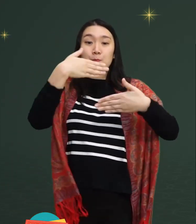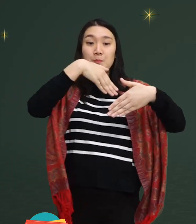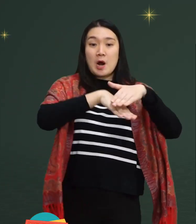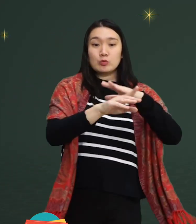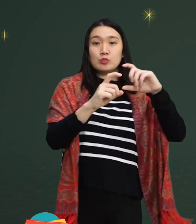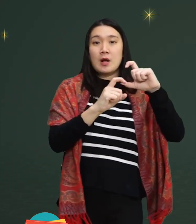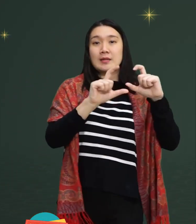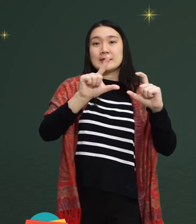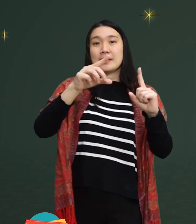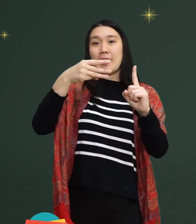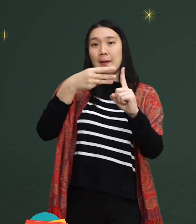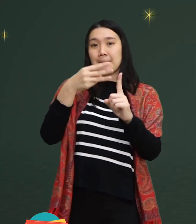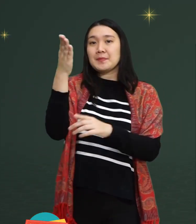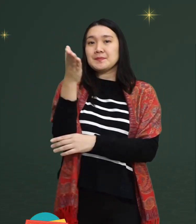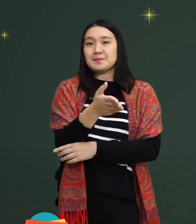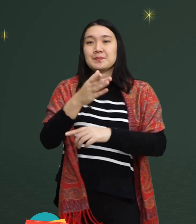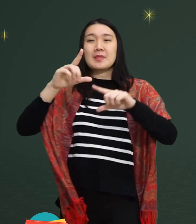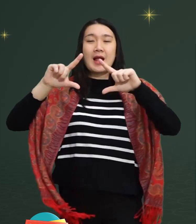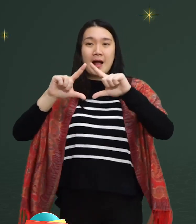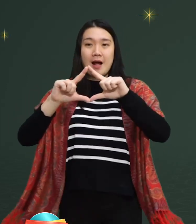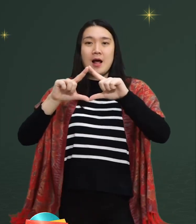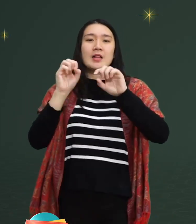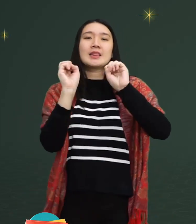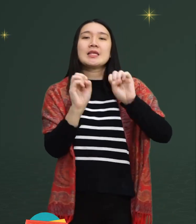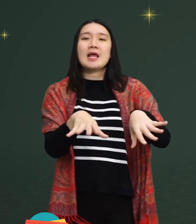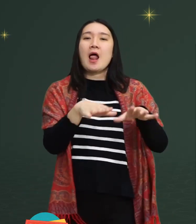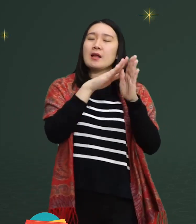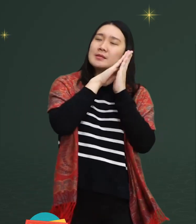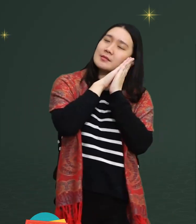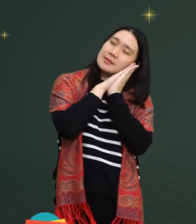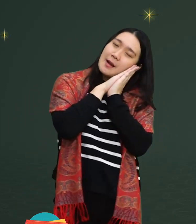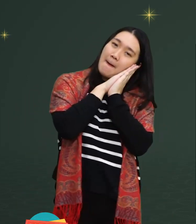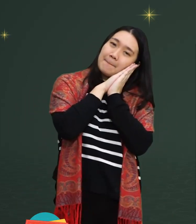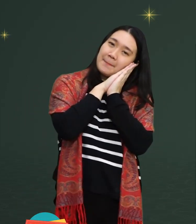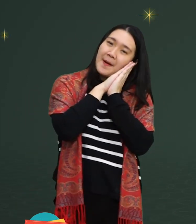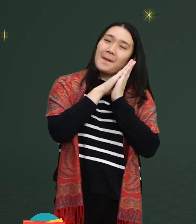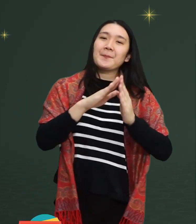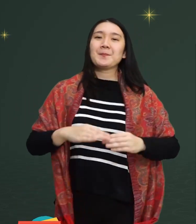He goes to SLB/A and lives in a dormitory,